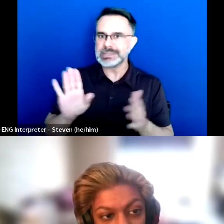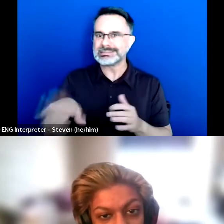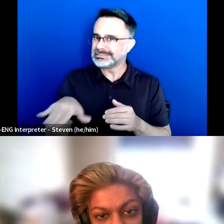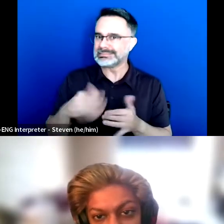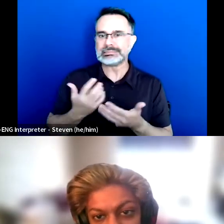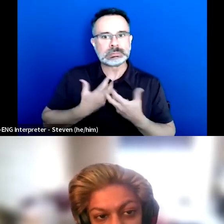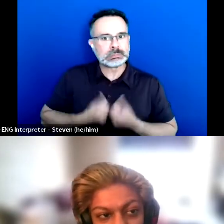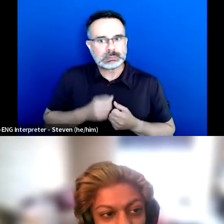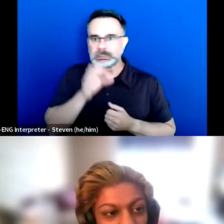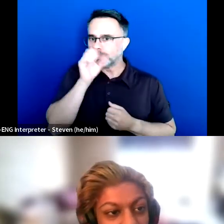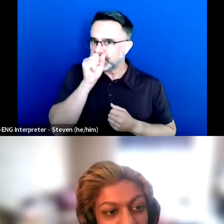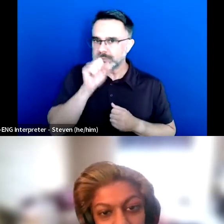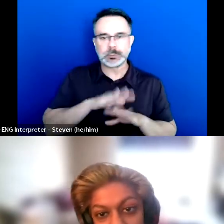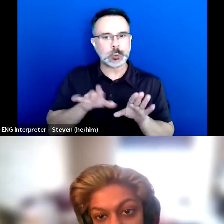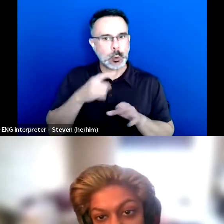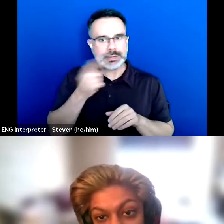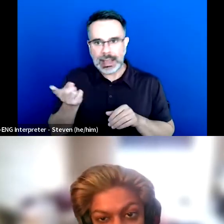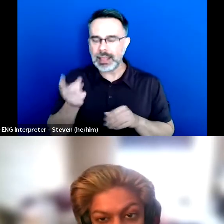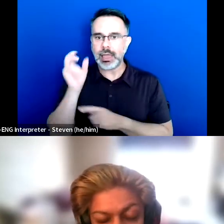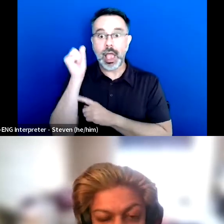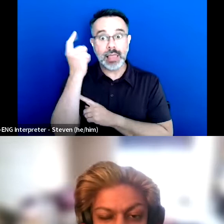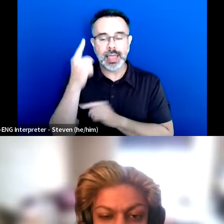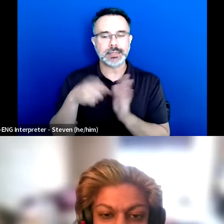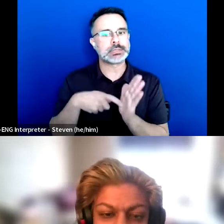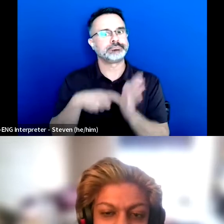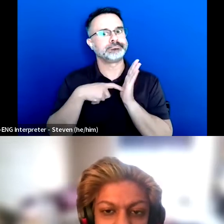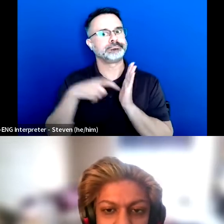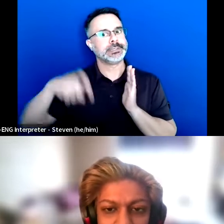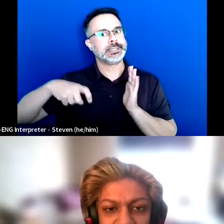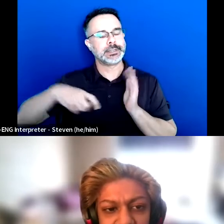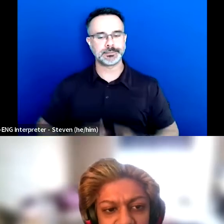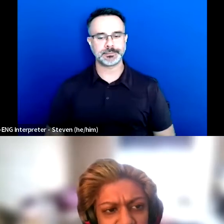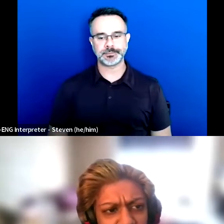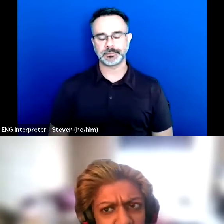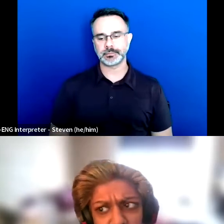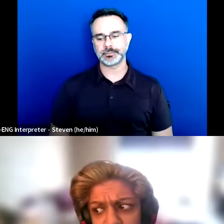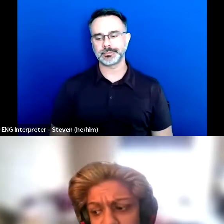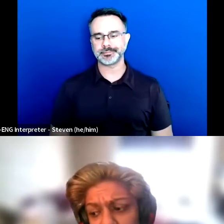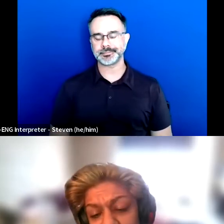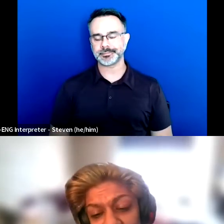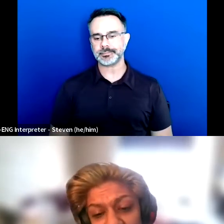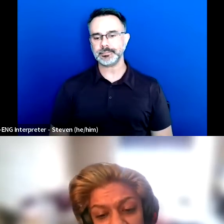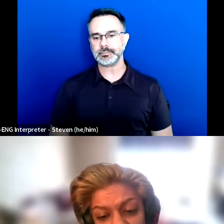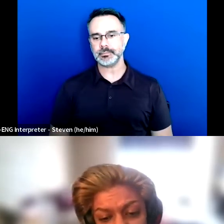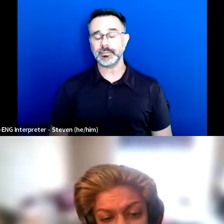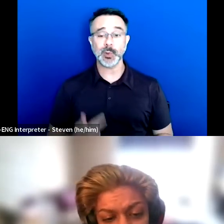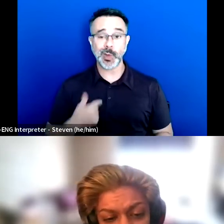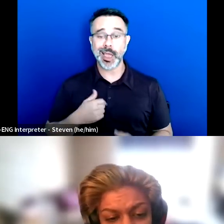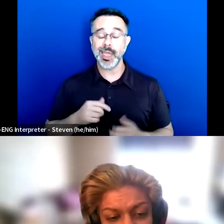and only let people know when it was absolutely necessary. And so I moved through a lot of my education that way.